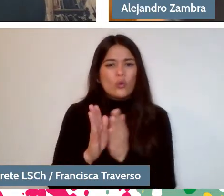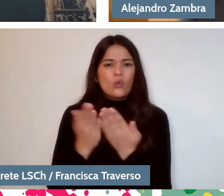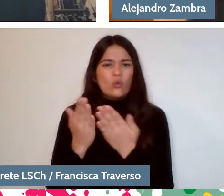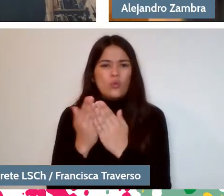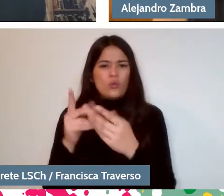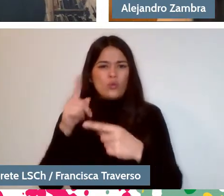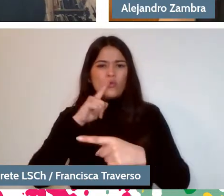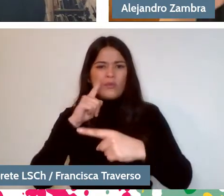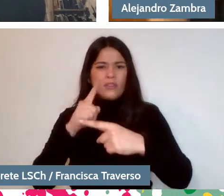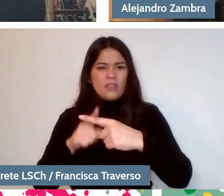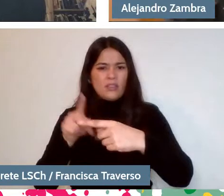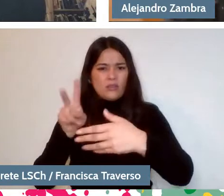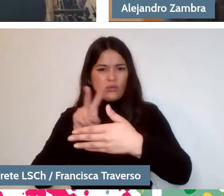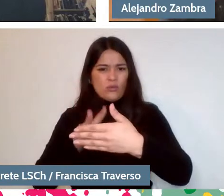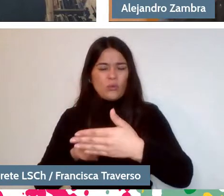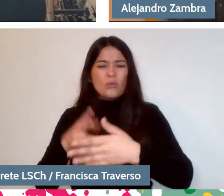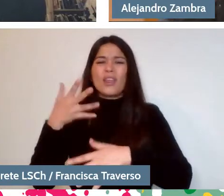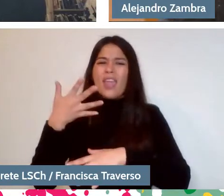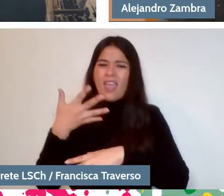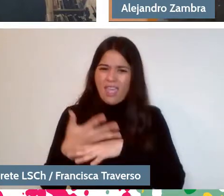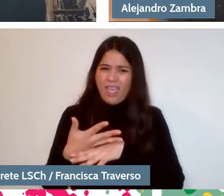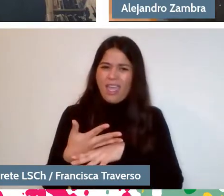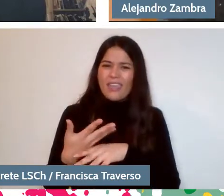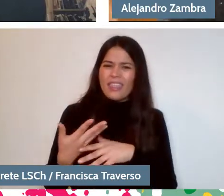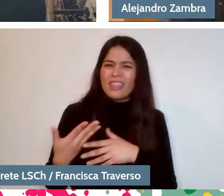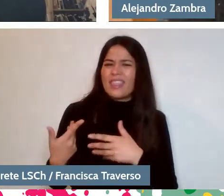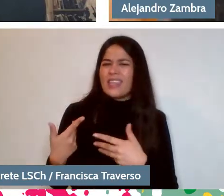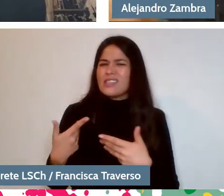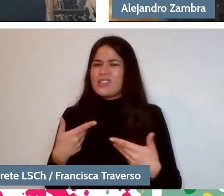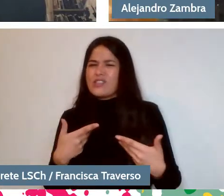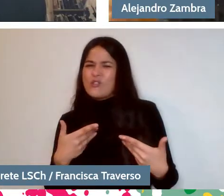there's always a tension related to it. And in all lives.